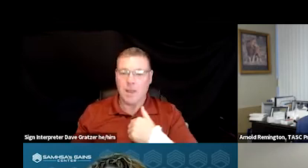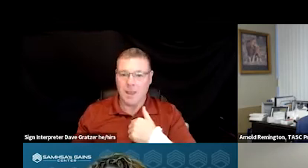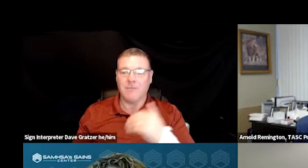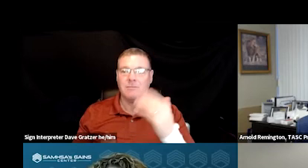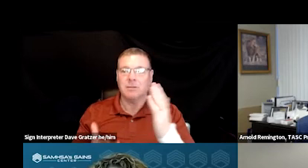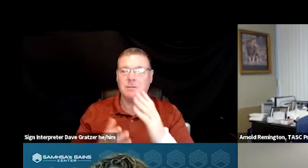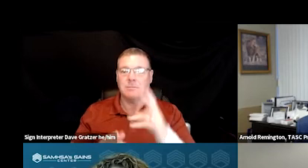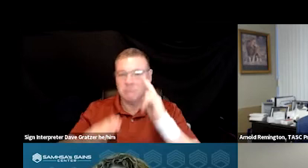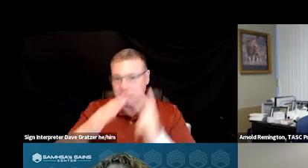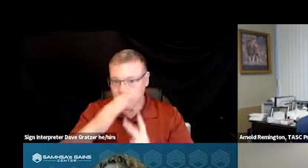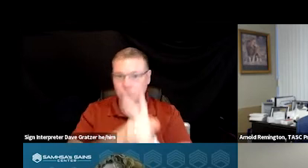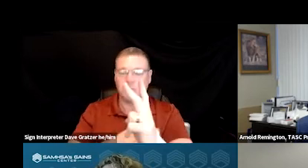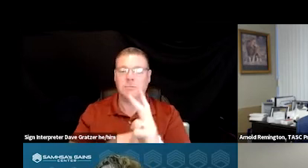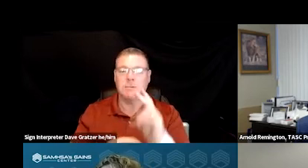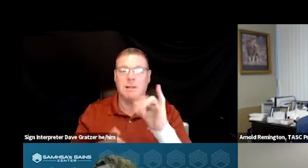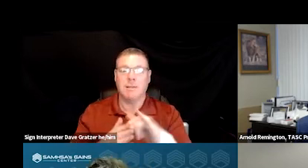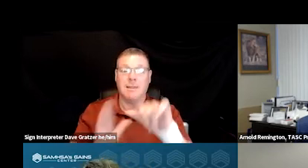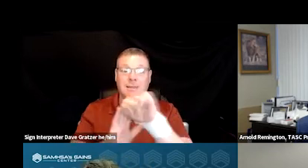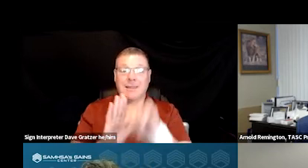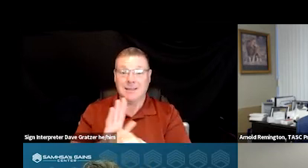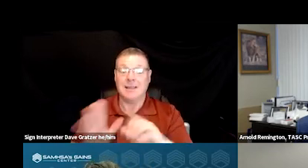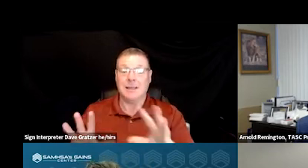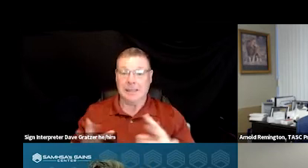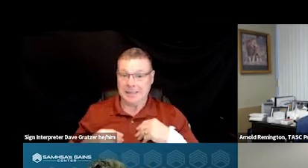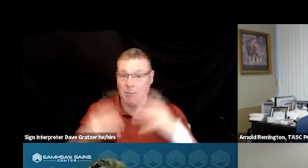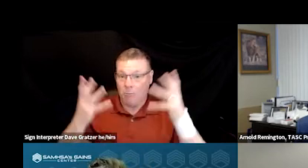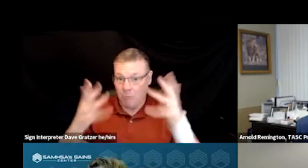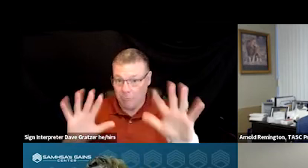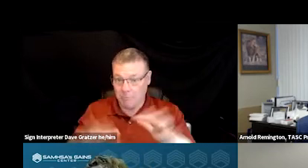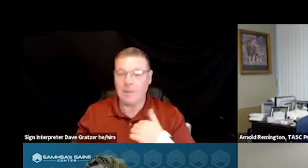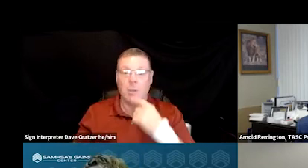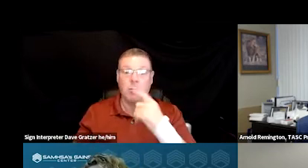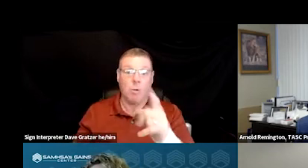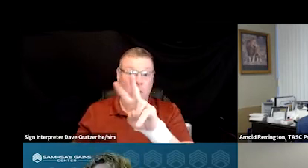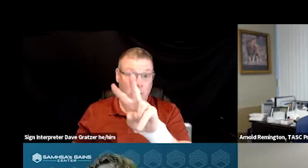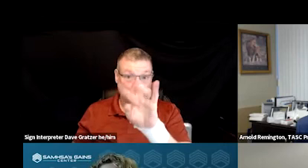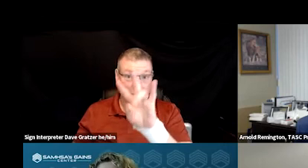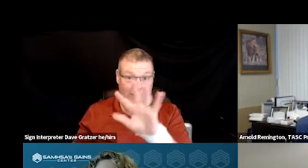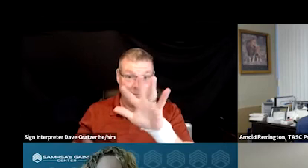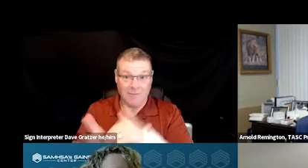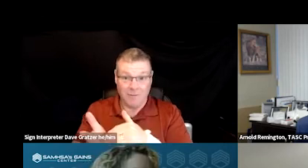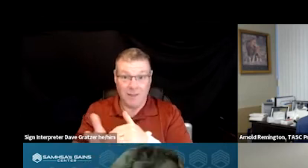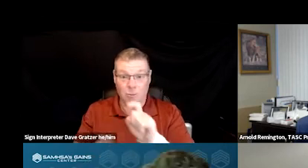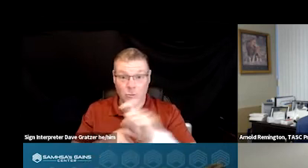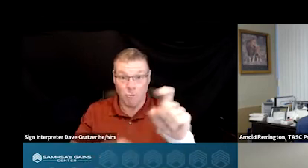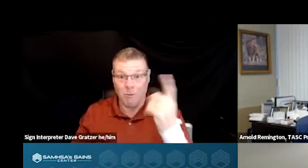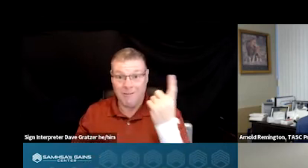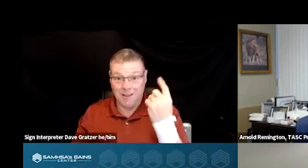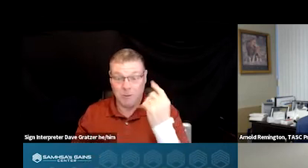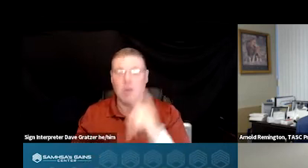projections that state of Georgia has adopted. I told you we took 275,000 calls last year. That number's supposed to increase